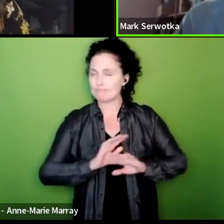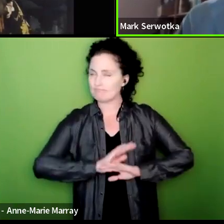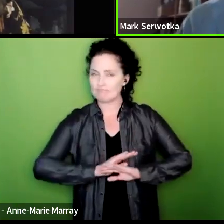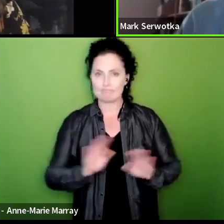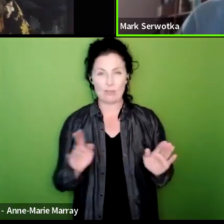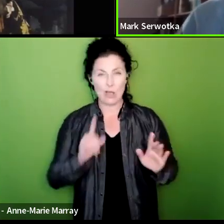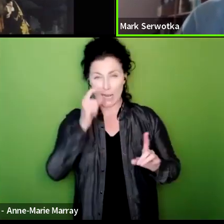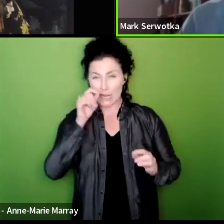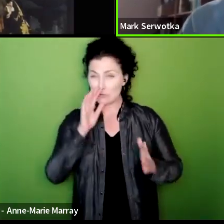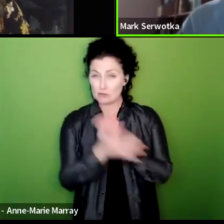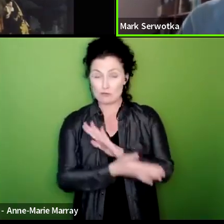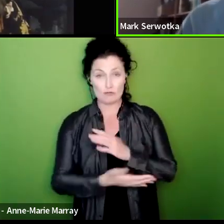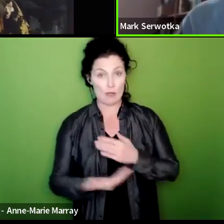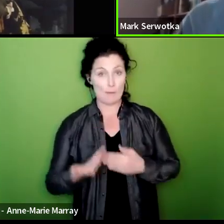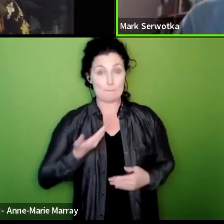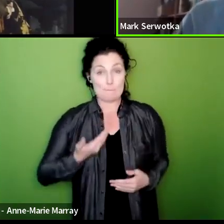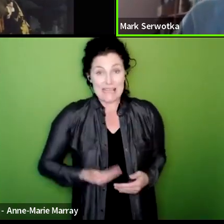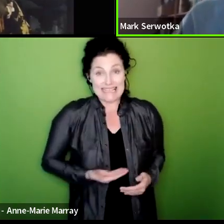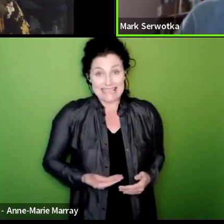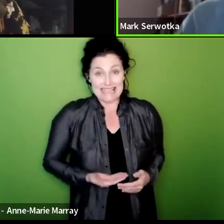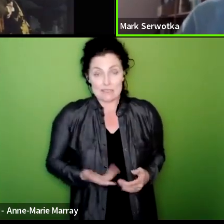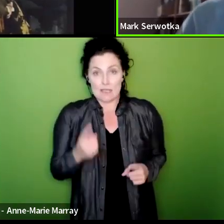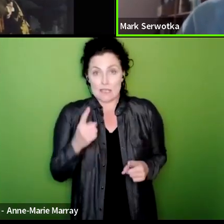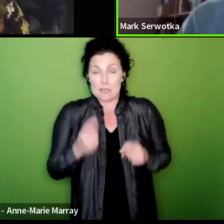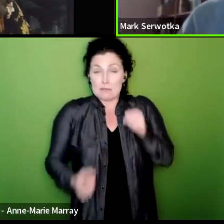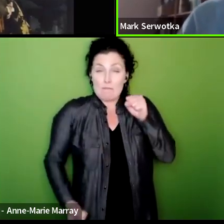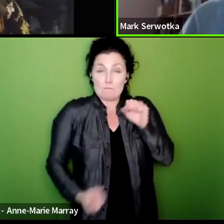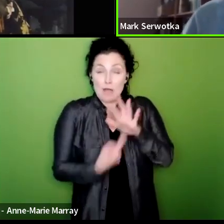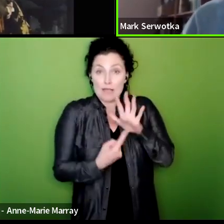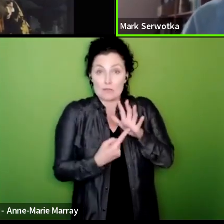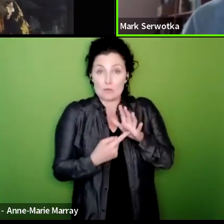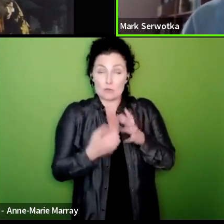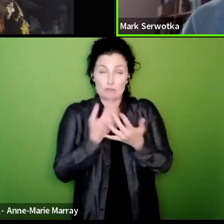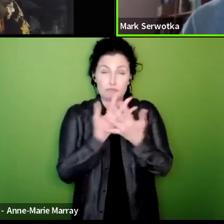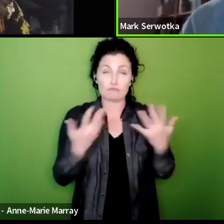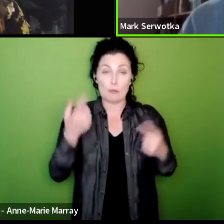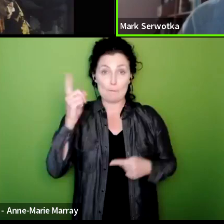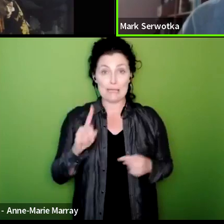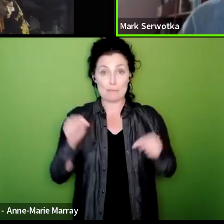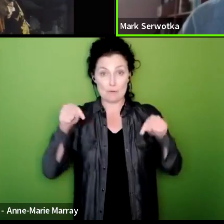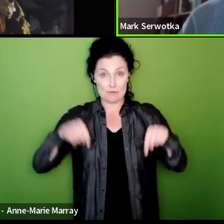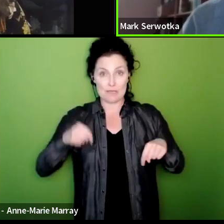business that is vital to many many people in this country and the government know it but what